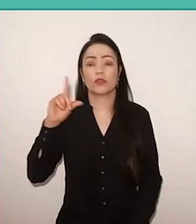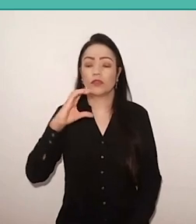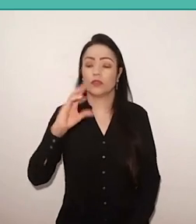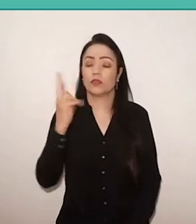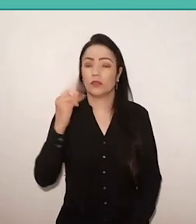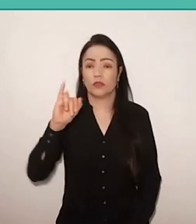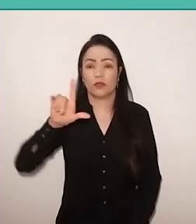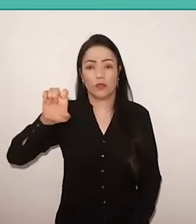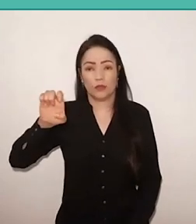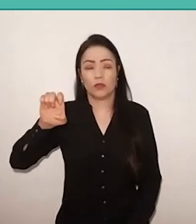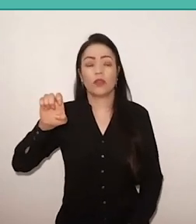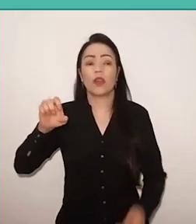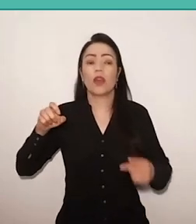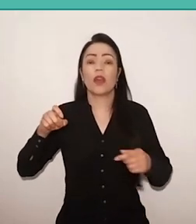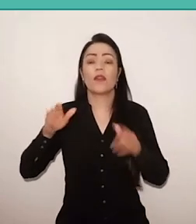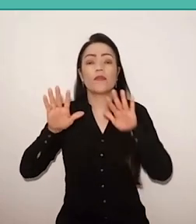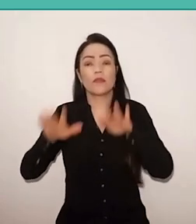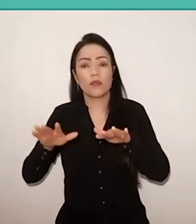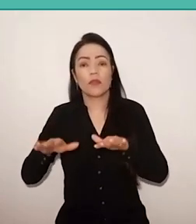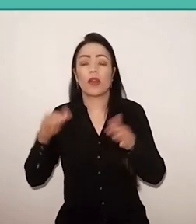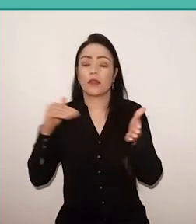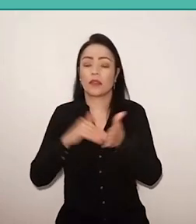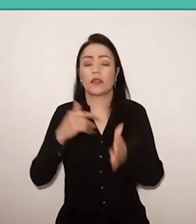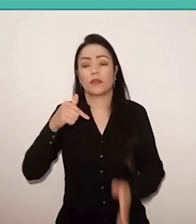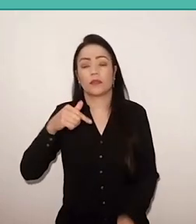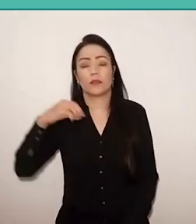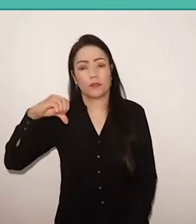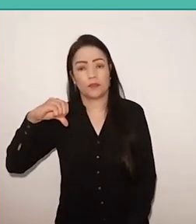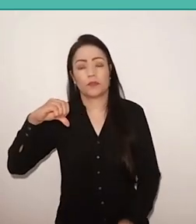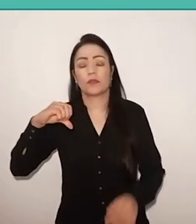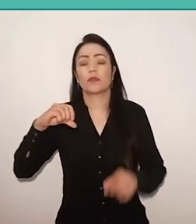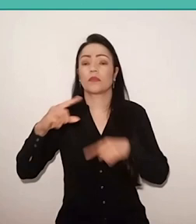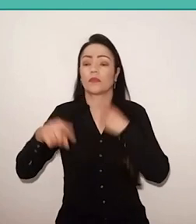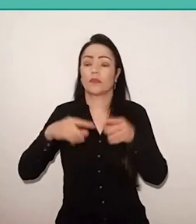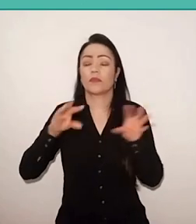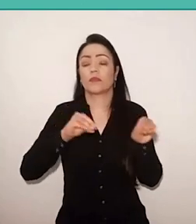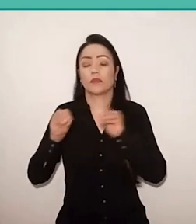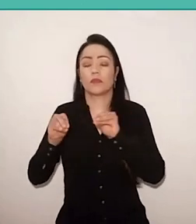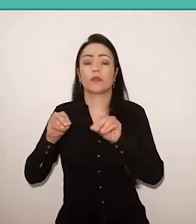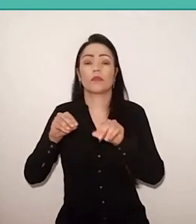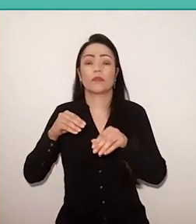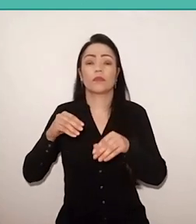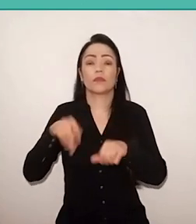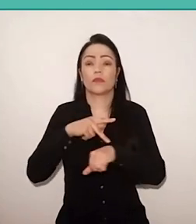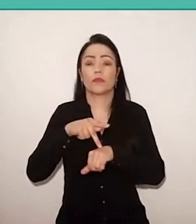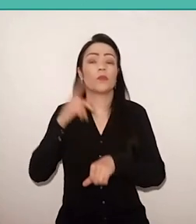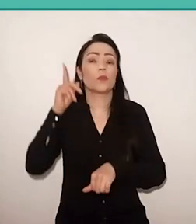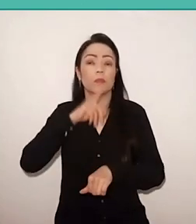then went to Harvard, in United States, and finally, in 80, he went to Geneva, work on the World